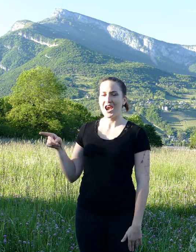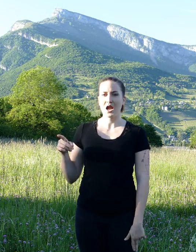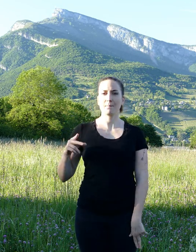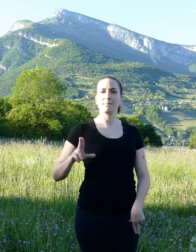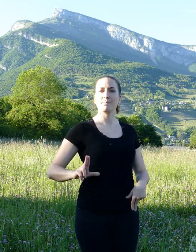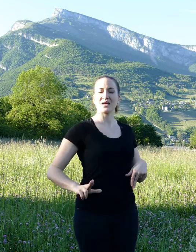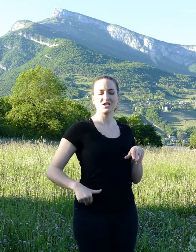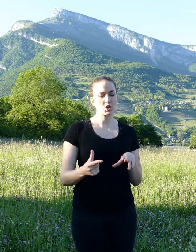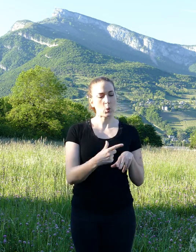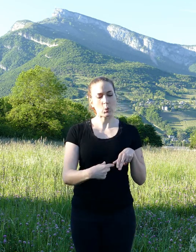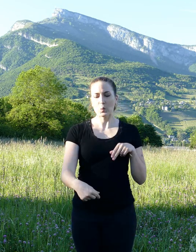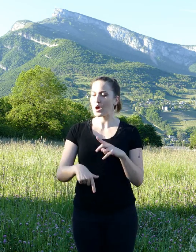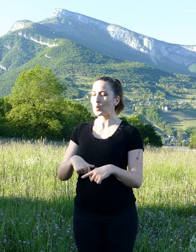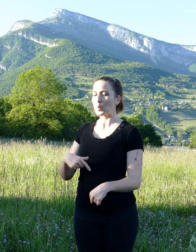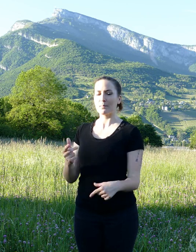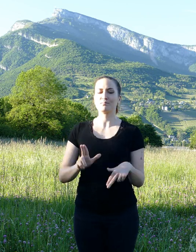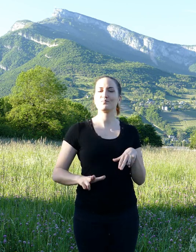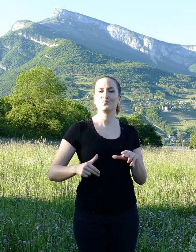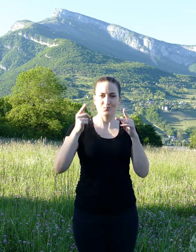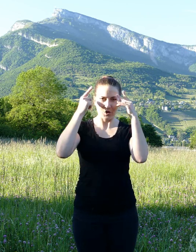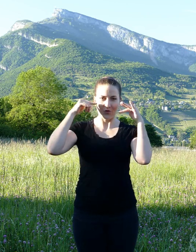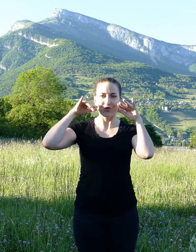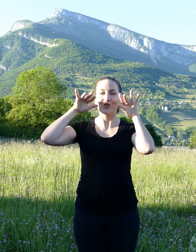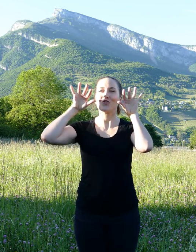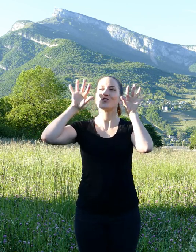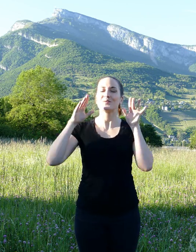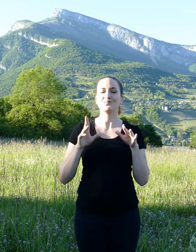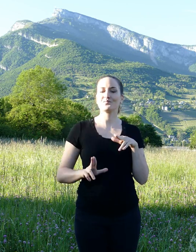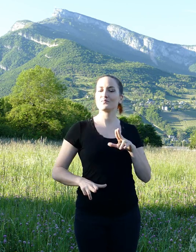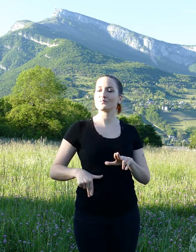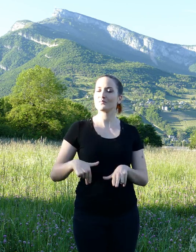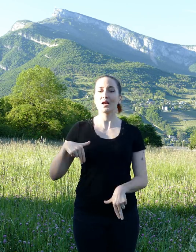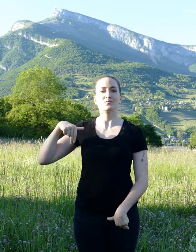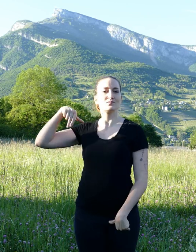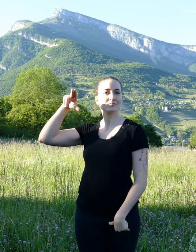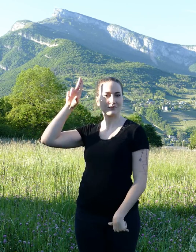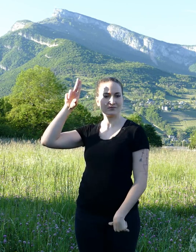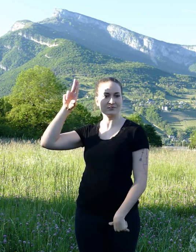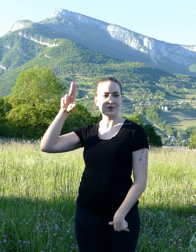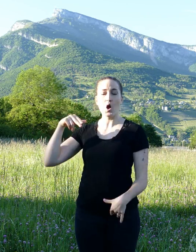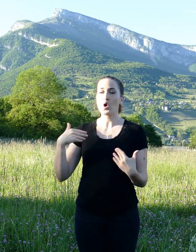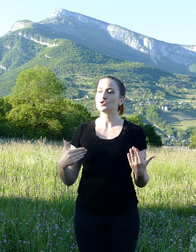raised its paw and intervened. she said: “in the name of all the animals present today and with their agreement,